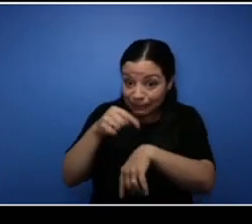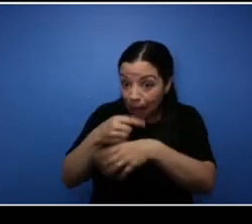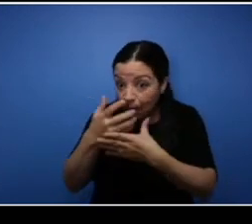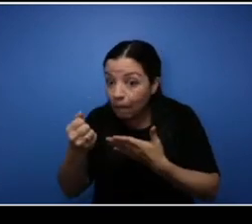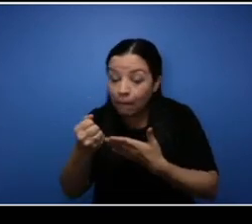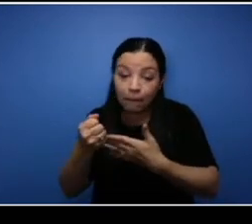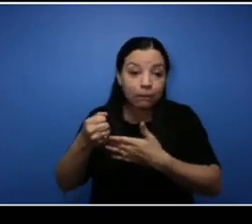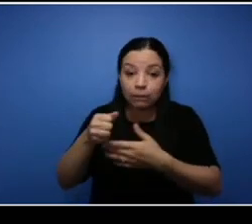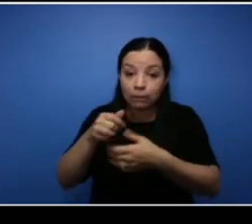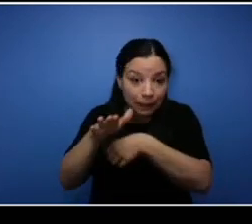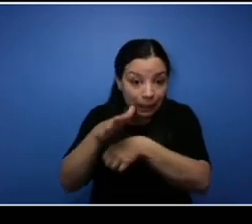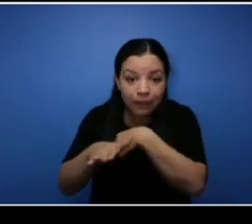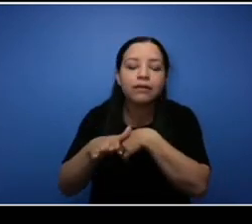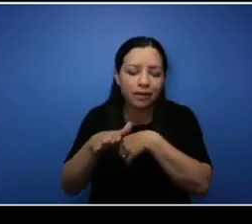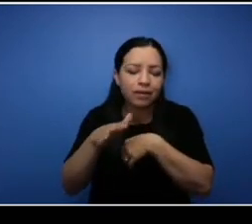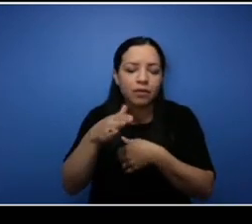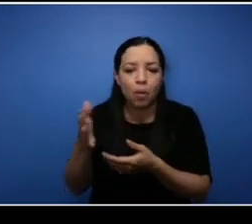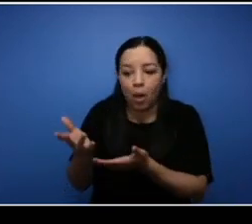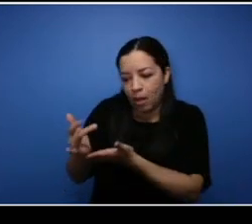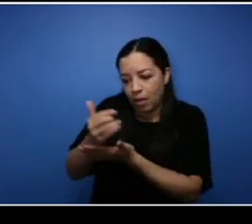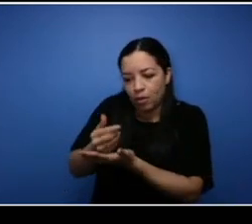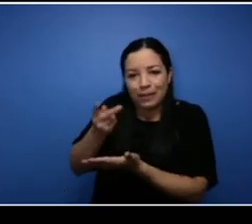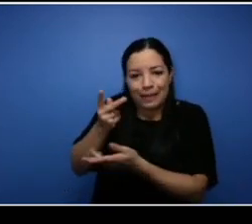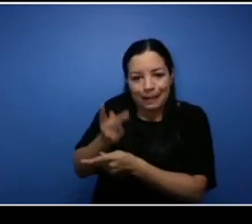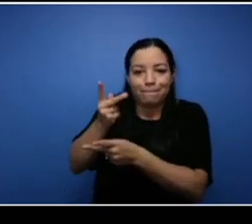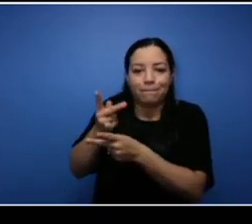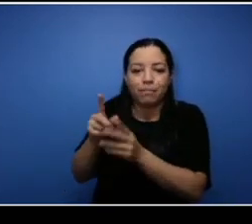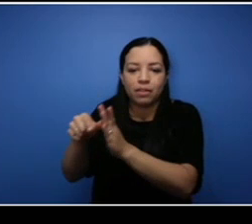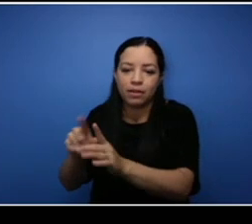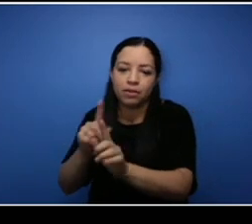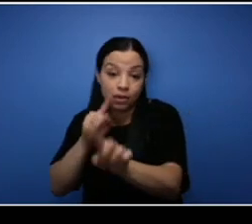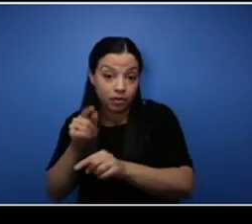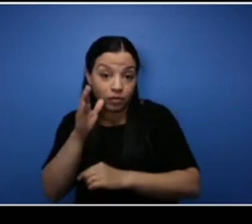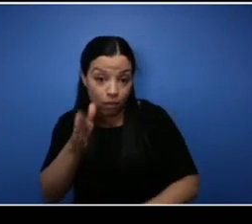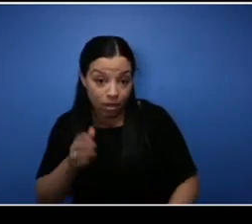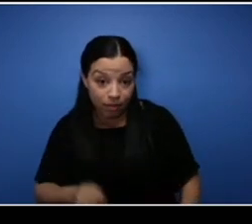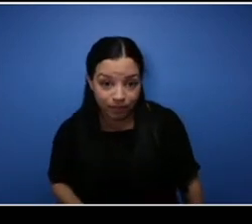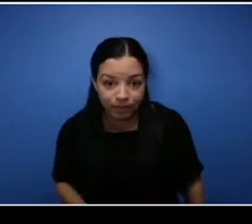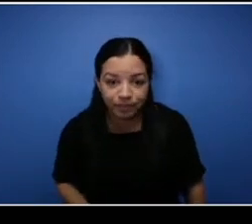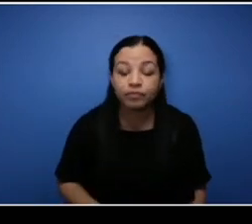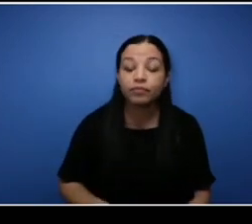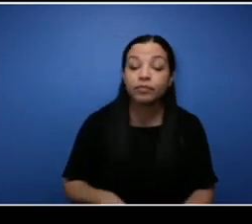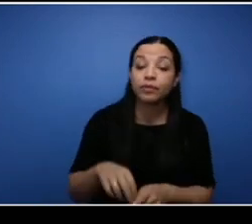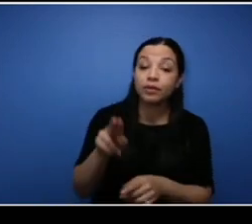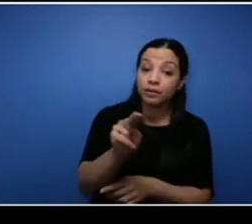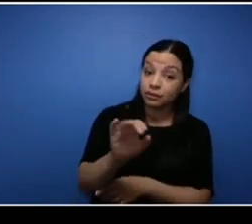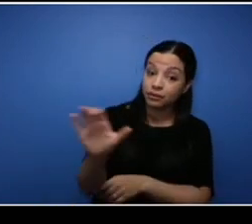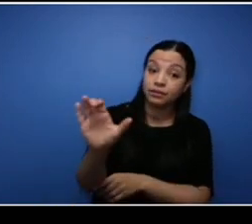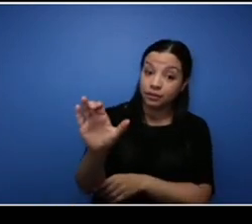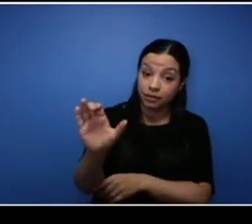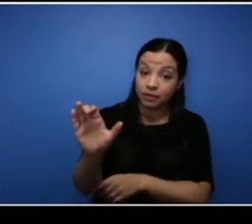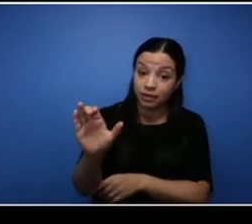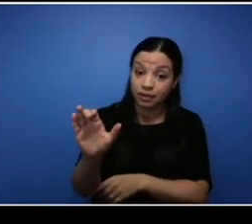at a later time. Also students and graduates of NSCC who complete the feedback survey after